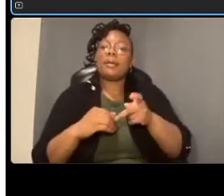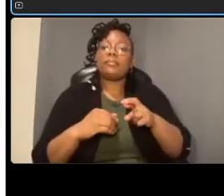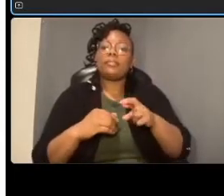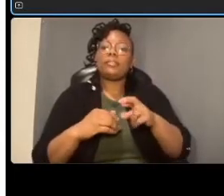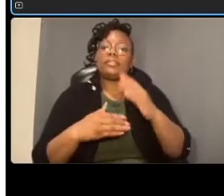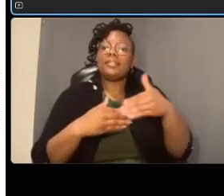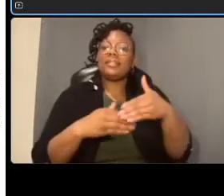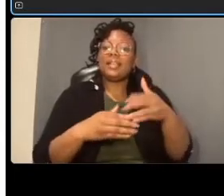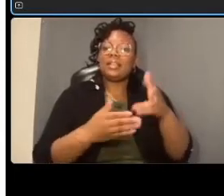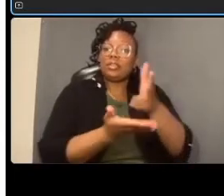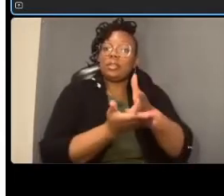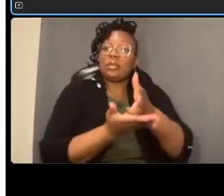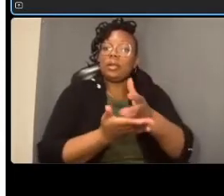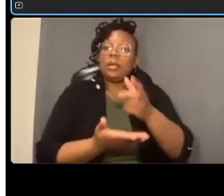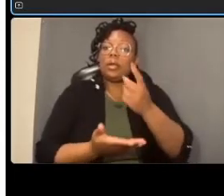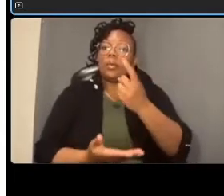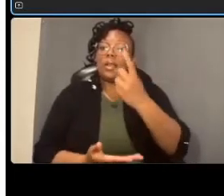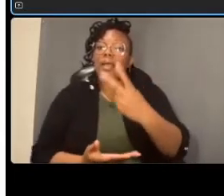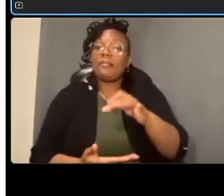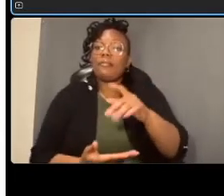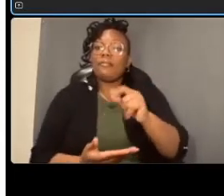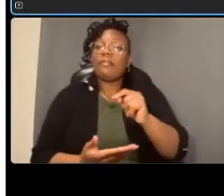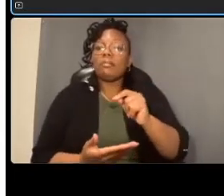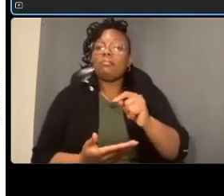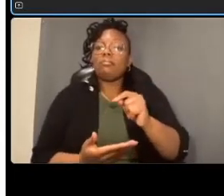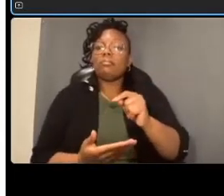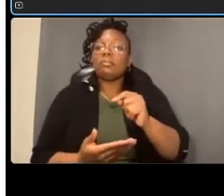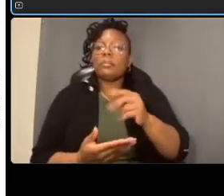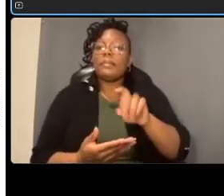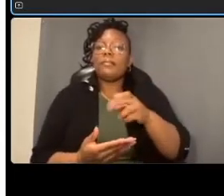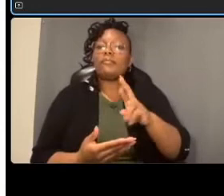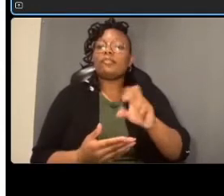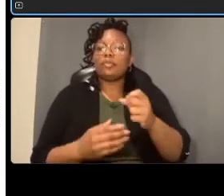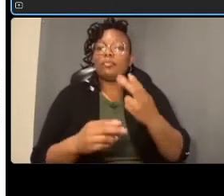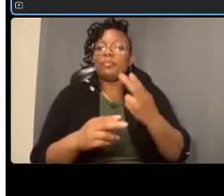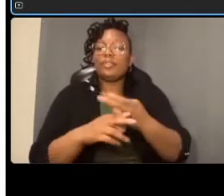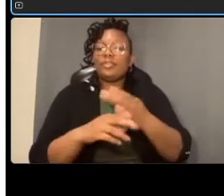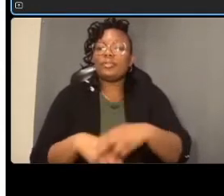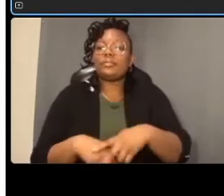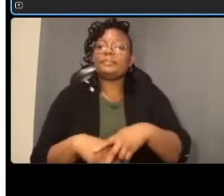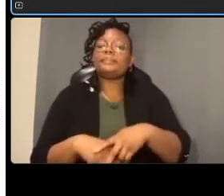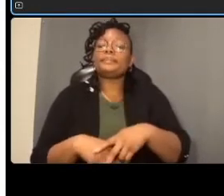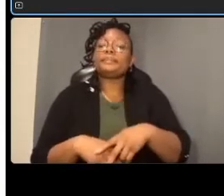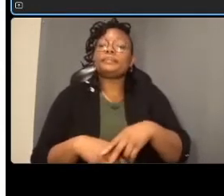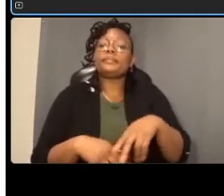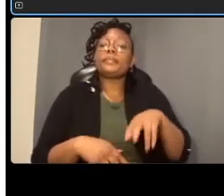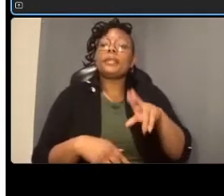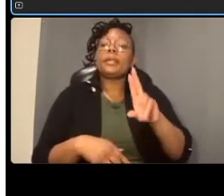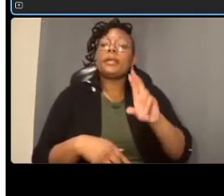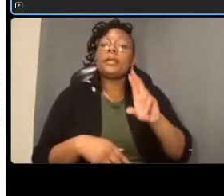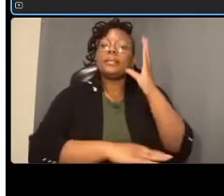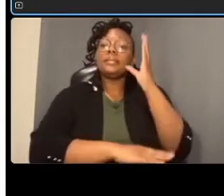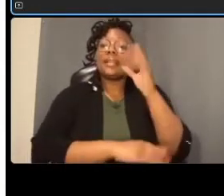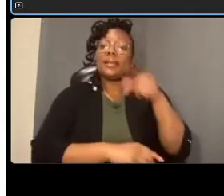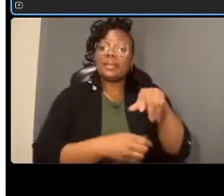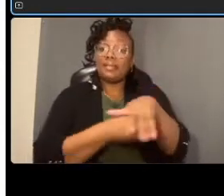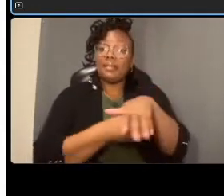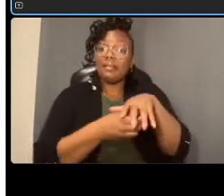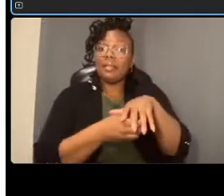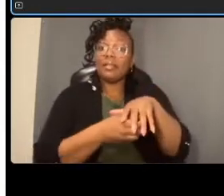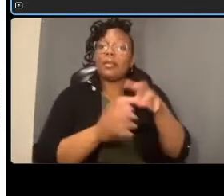bus stops at this look in this segment um are shown to be relocated relocated at jocelyn to move